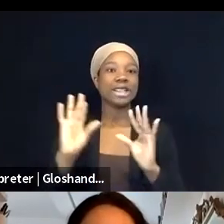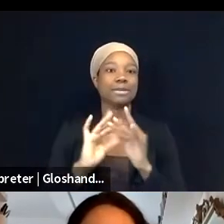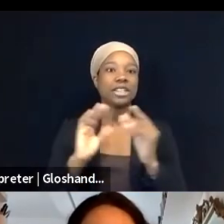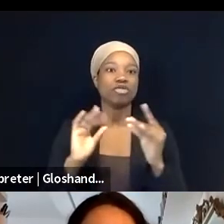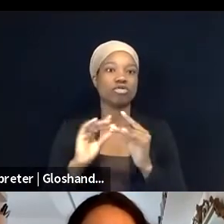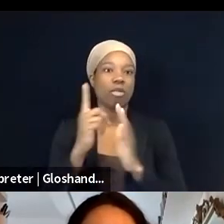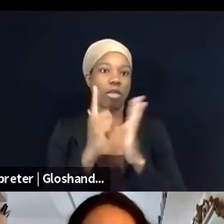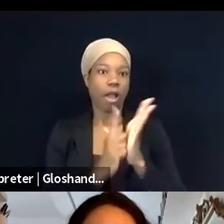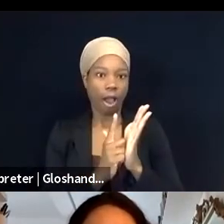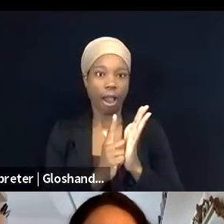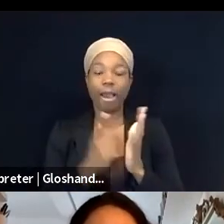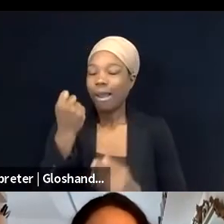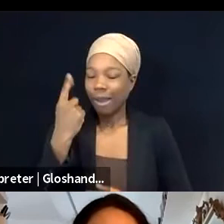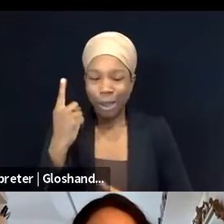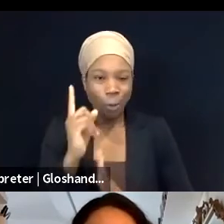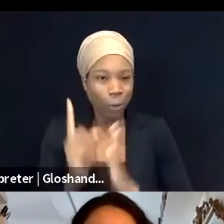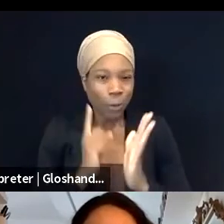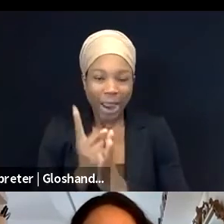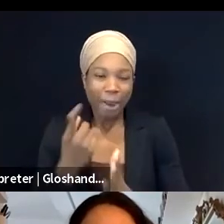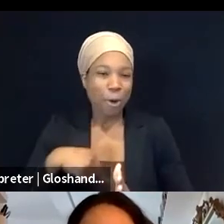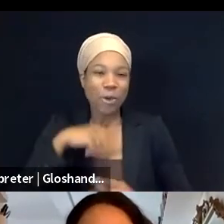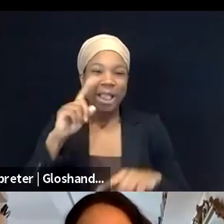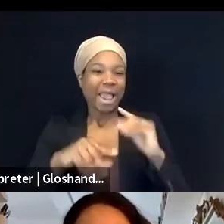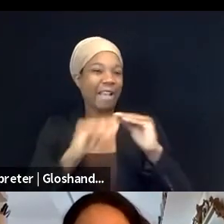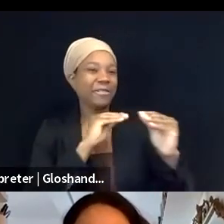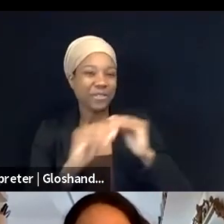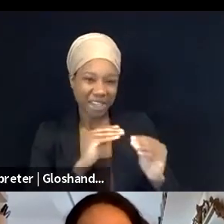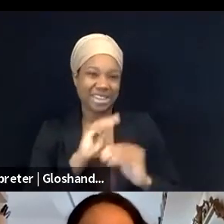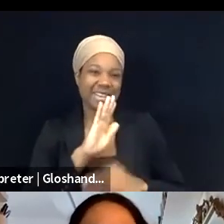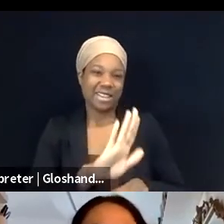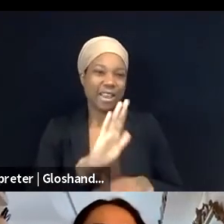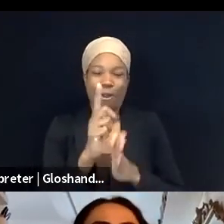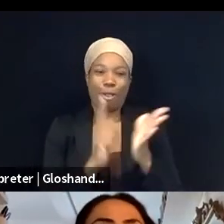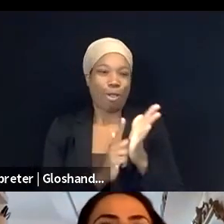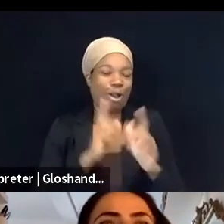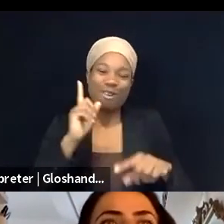the Palestine exception to free speech law, but to bring to folks who may come at this